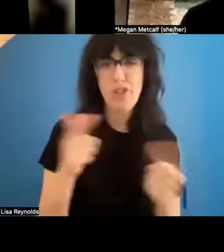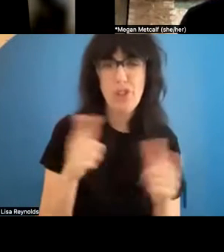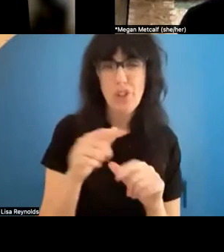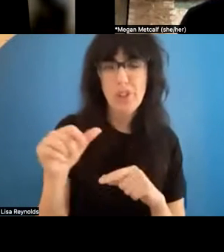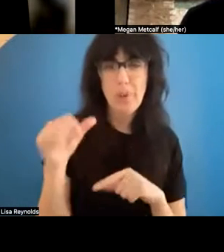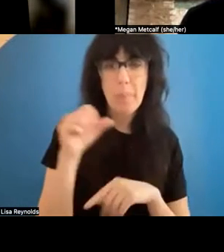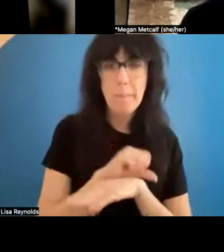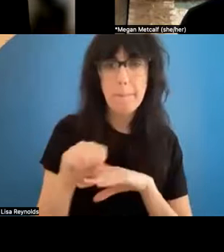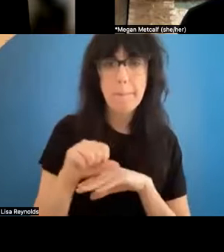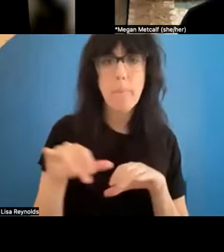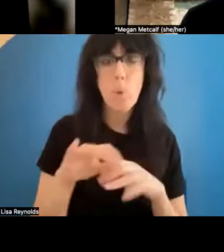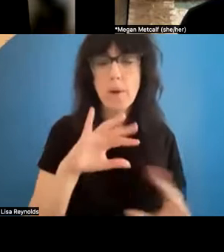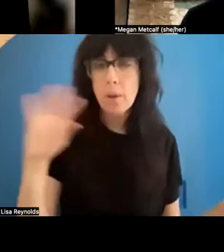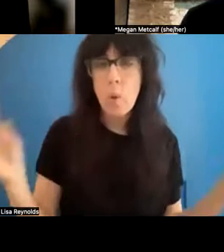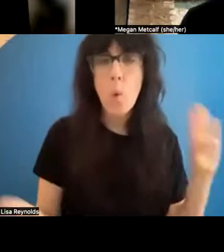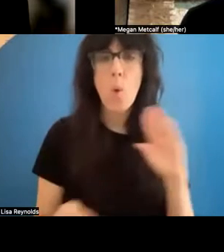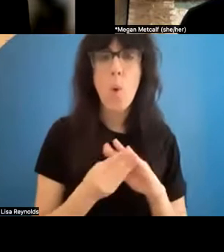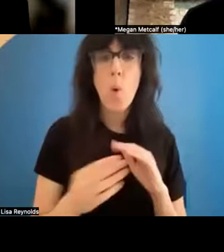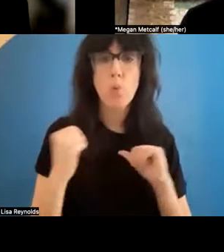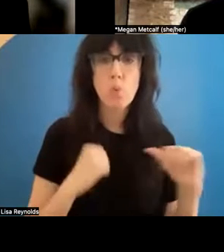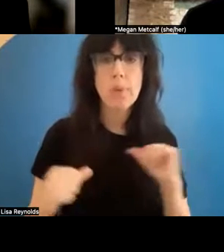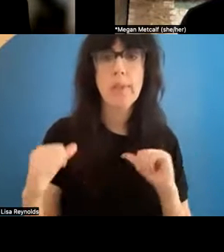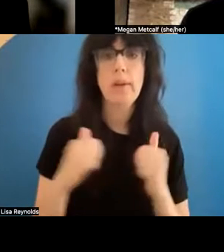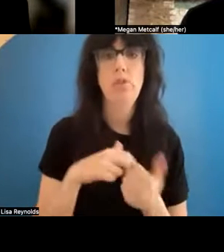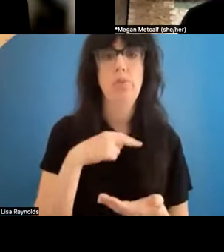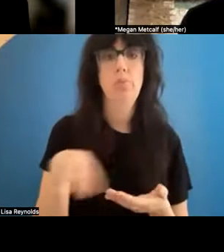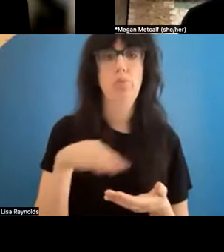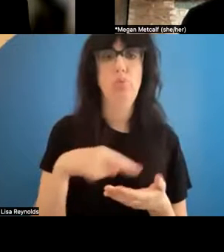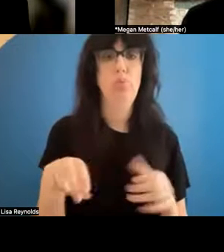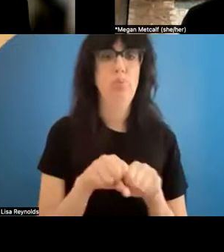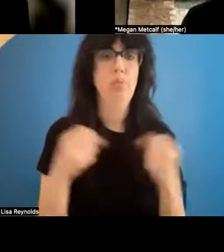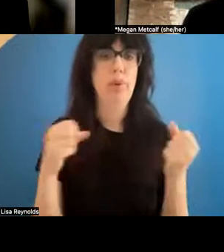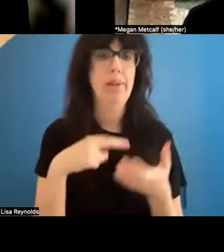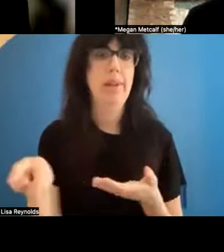king so I was